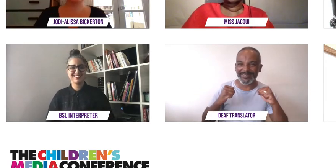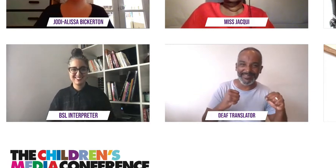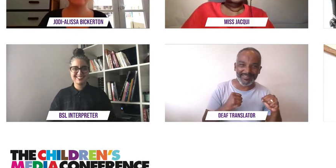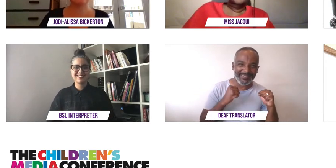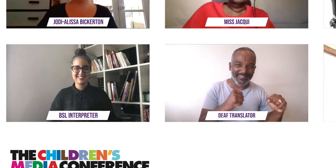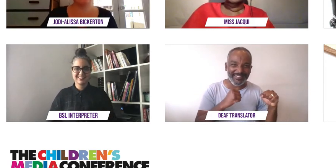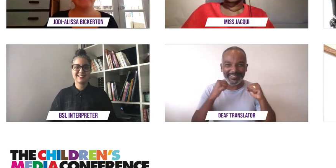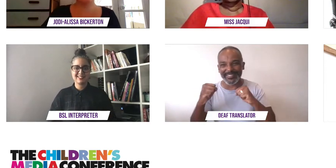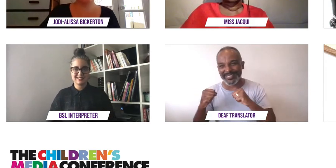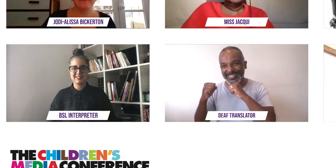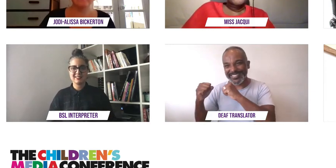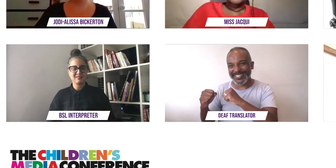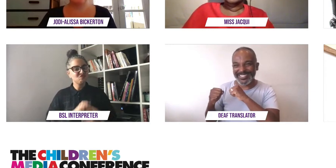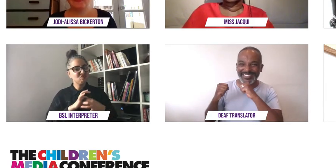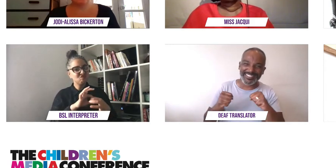let's stick together and keep it tight